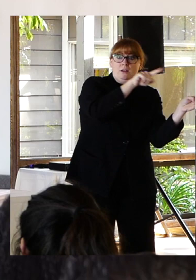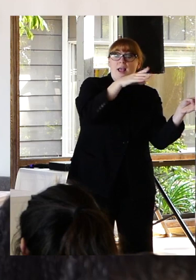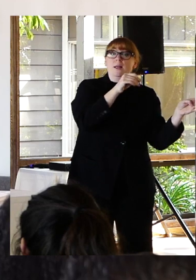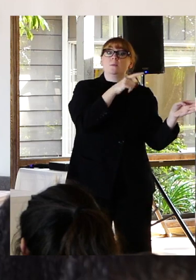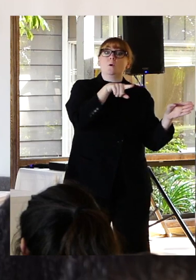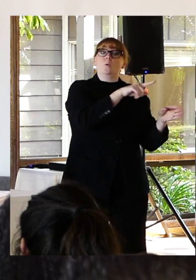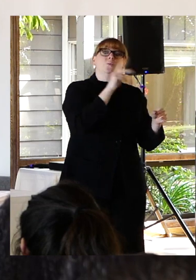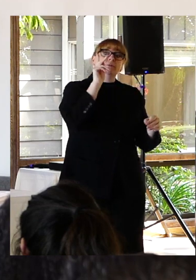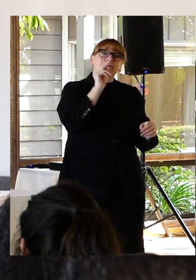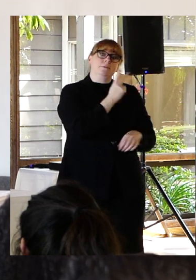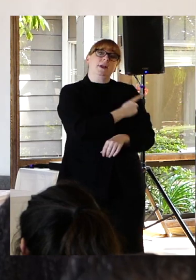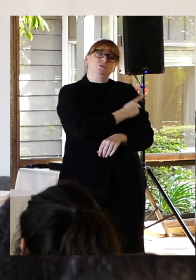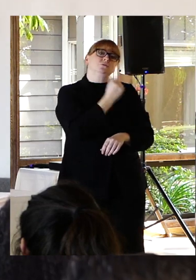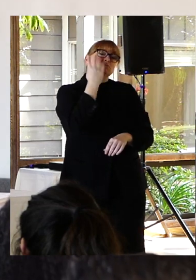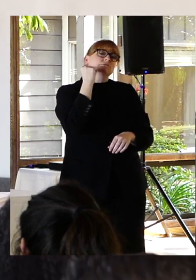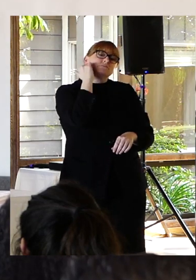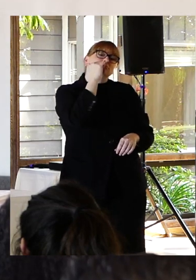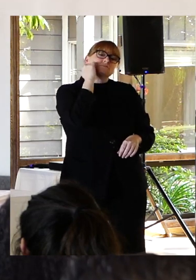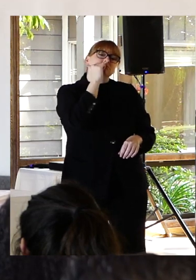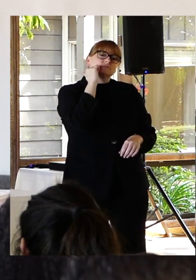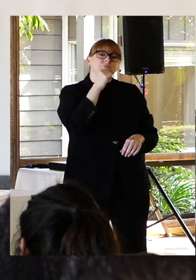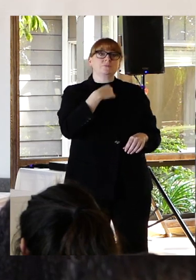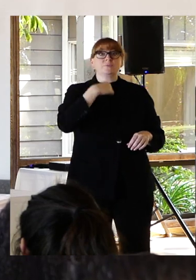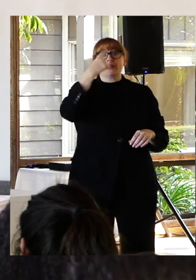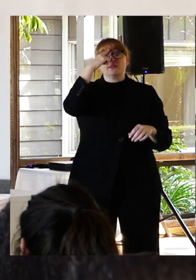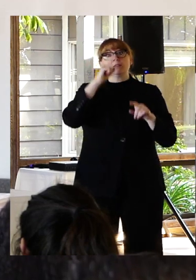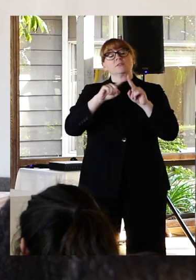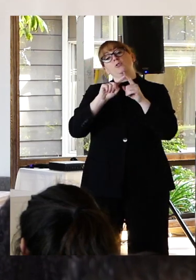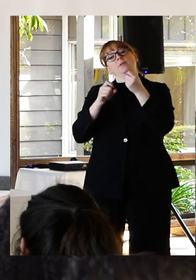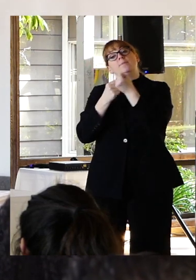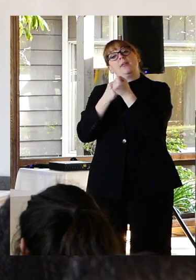But it's also something that I think allies and especially mental health